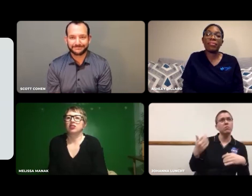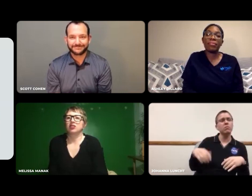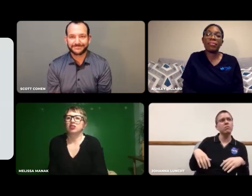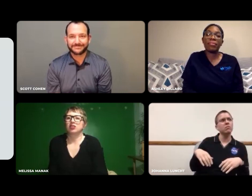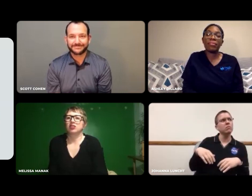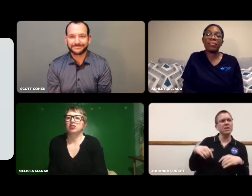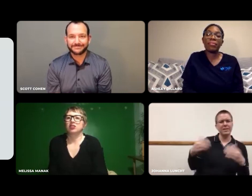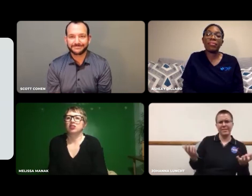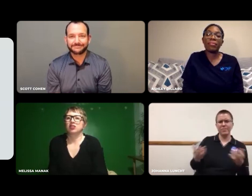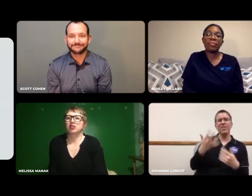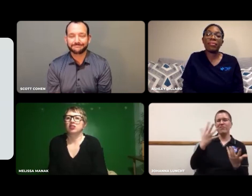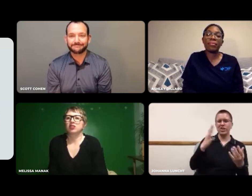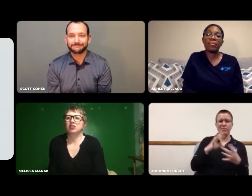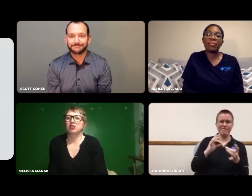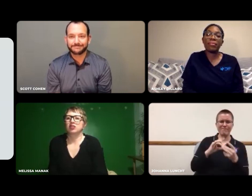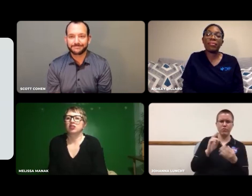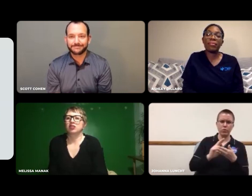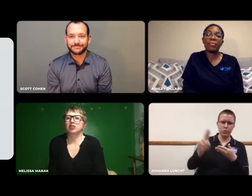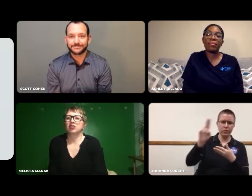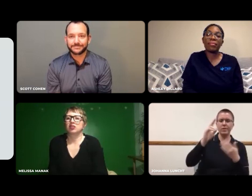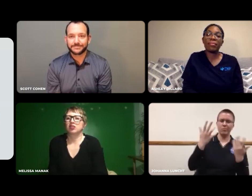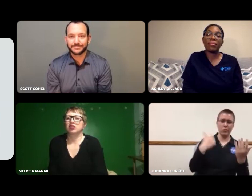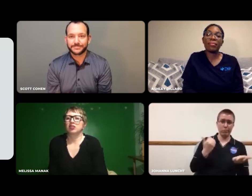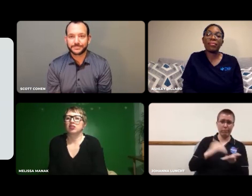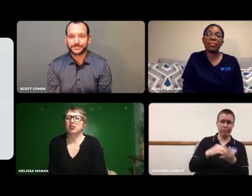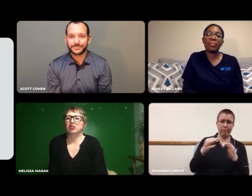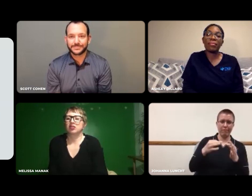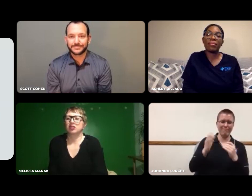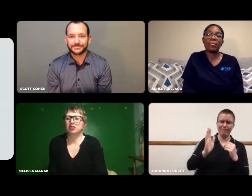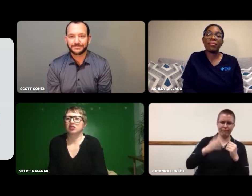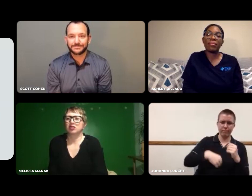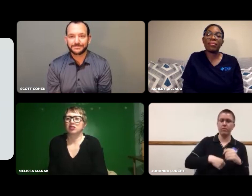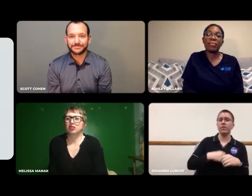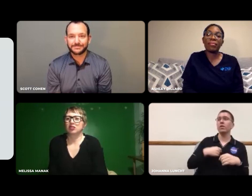I already talked about my university experience, so I won't again.